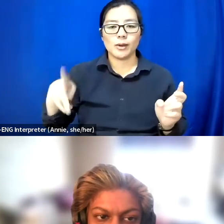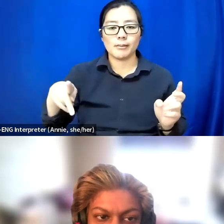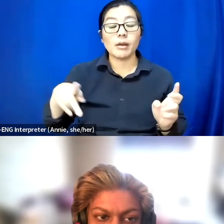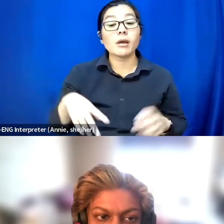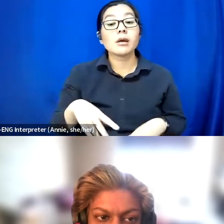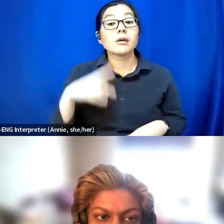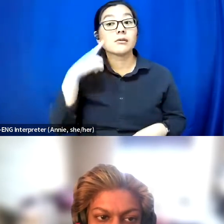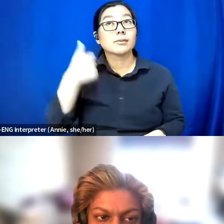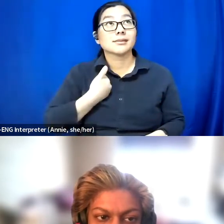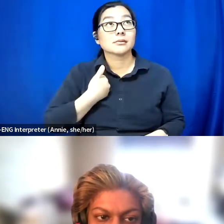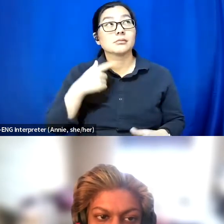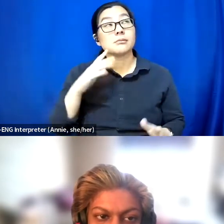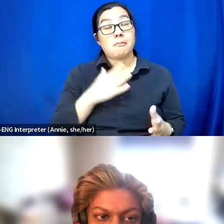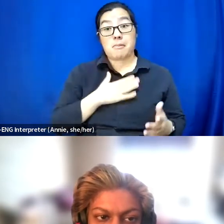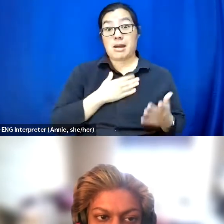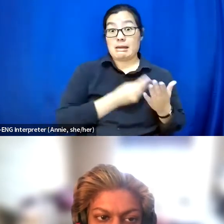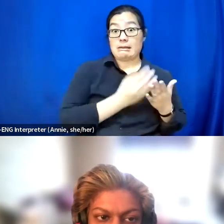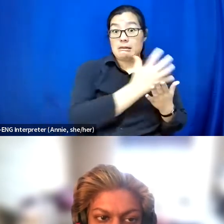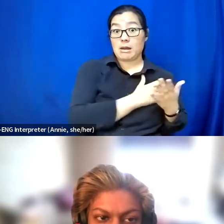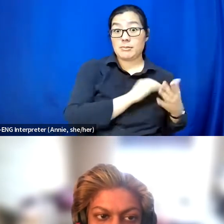So my income is based off my social medias.